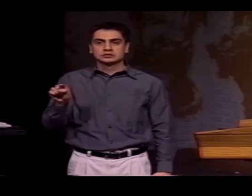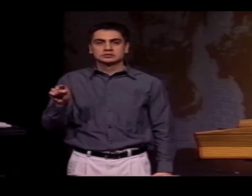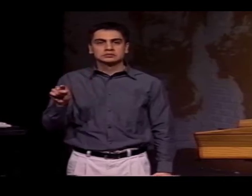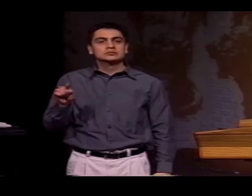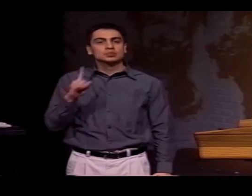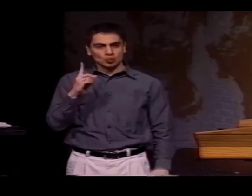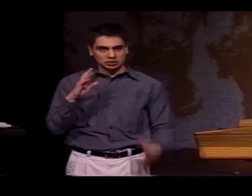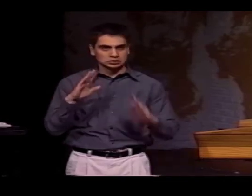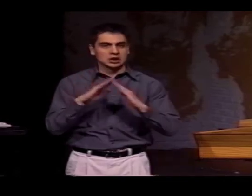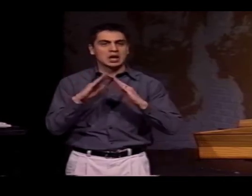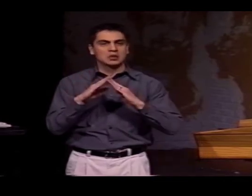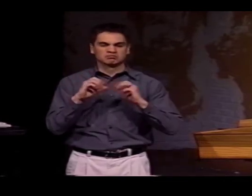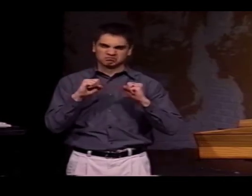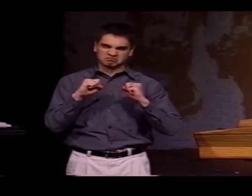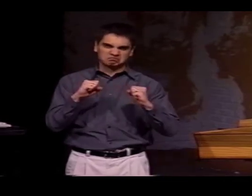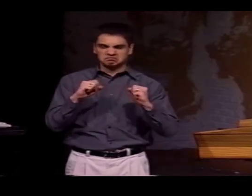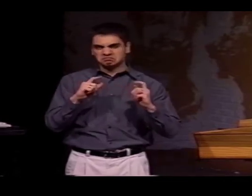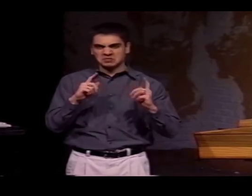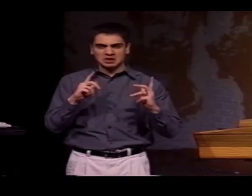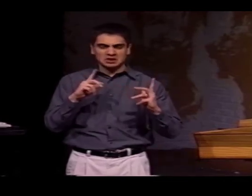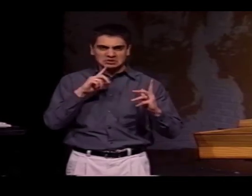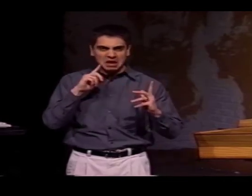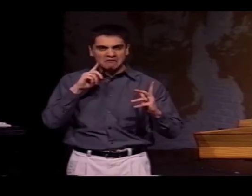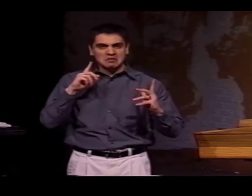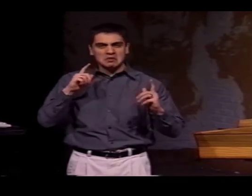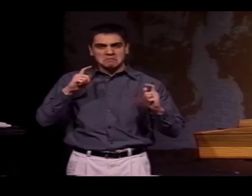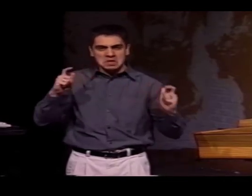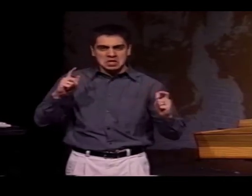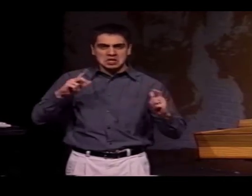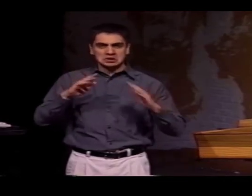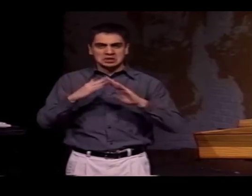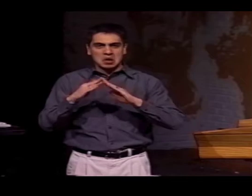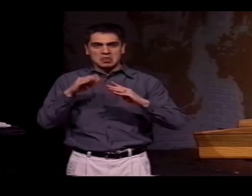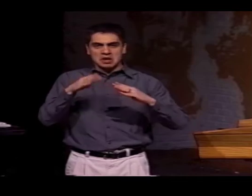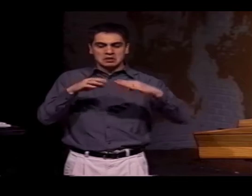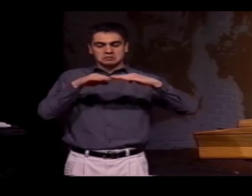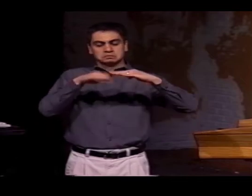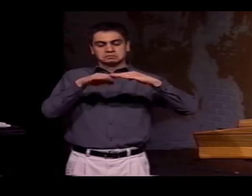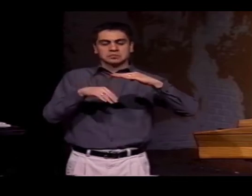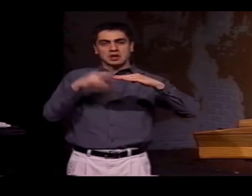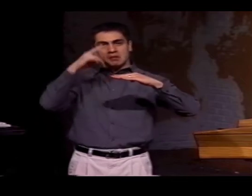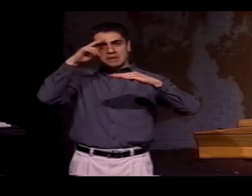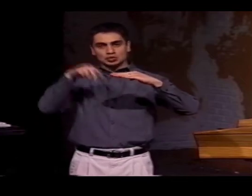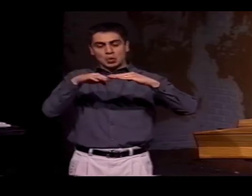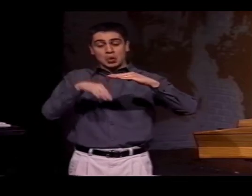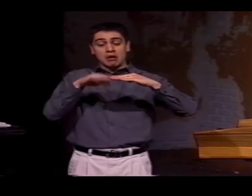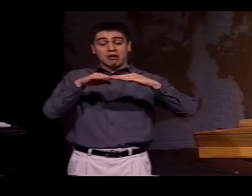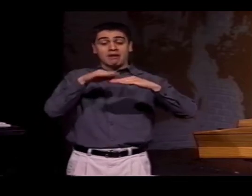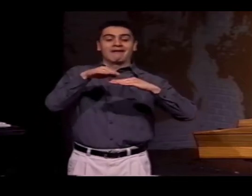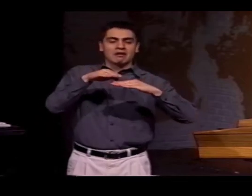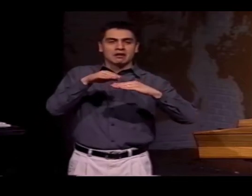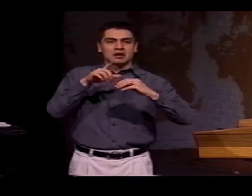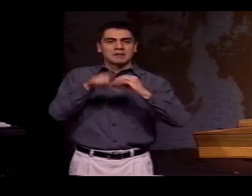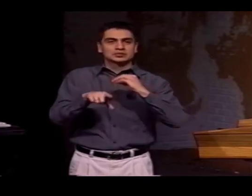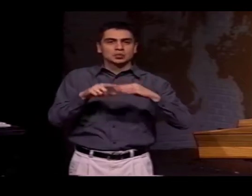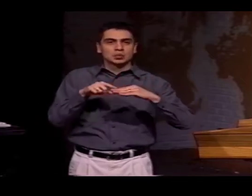JUAREZ IS LOCATED DIRECTLY BELOW EL PASO. JUAREZ HAS A VERY, VERY BIG DEAF POPULATION,